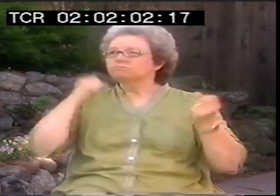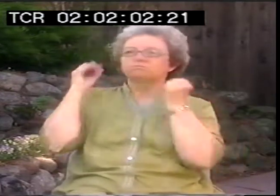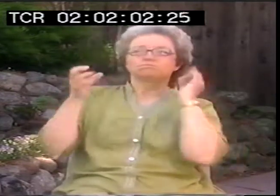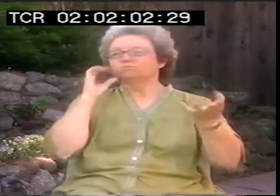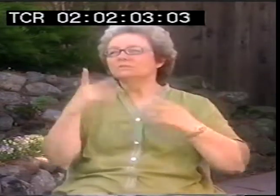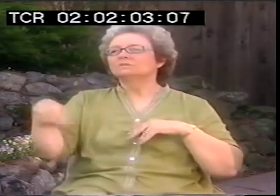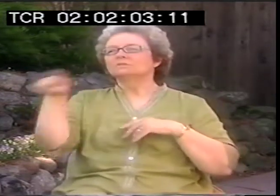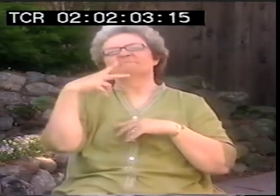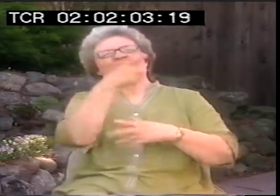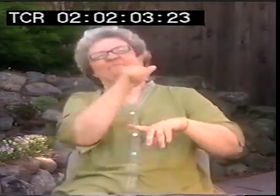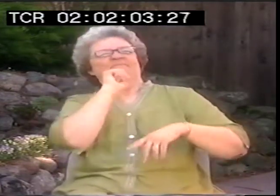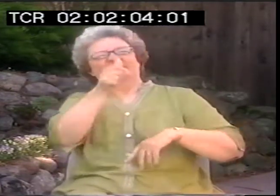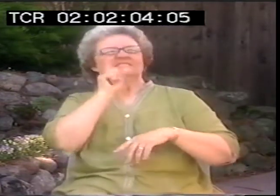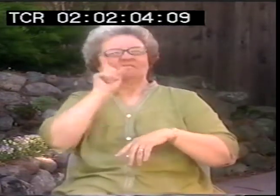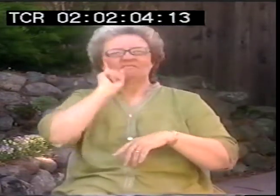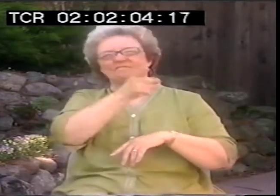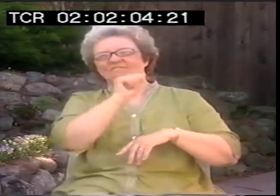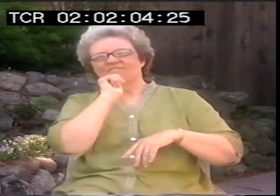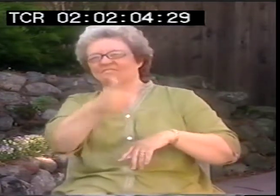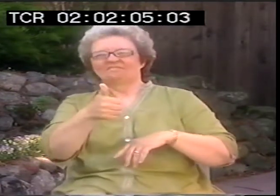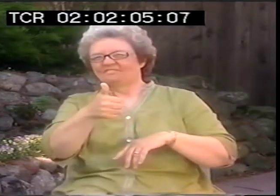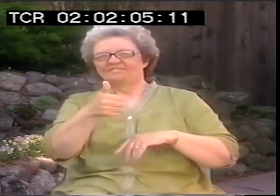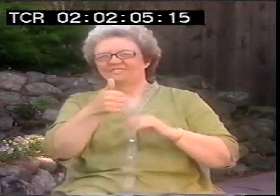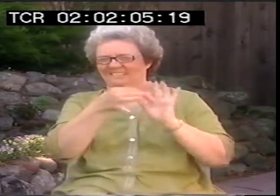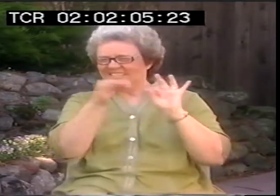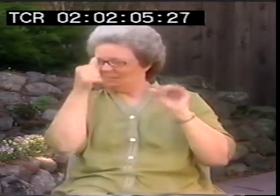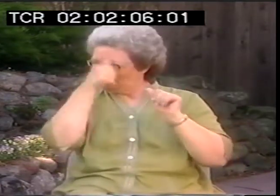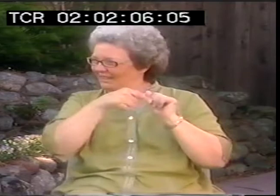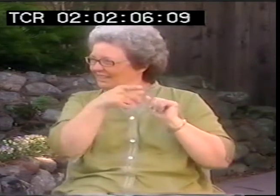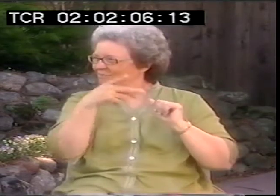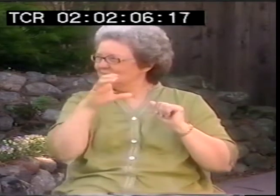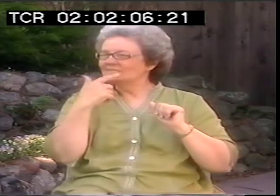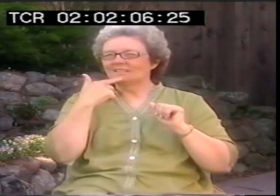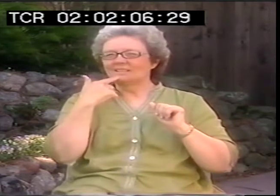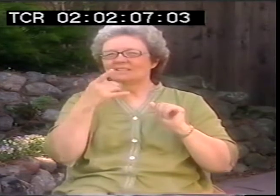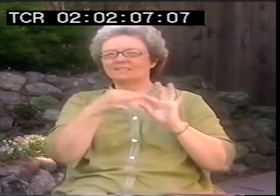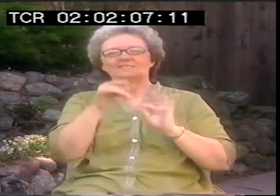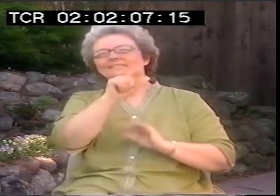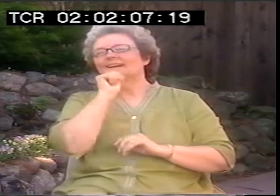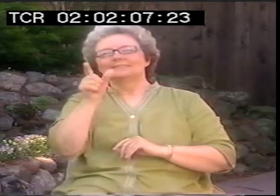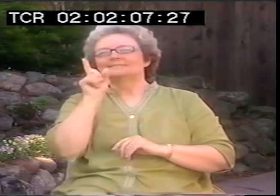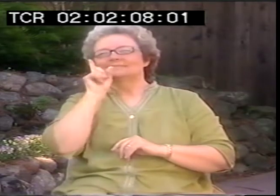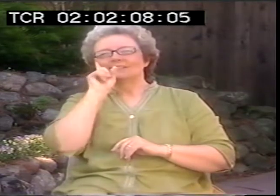you know, he was oral. And then he gets into NTID, and people